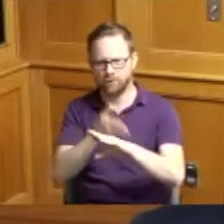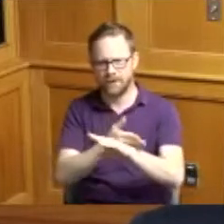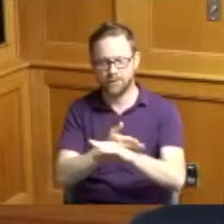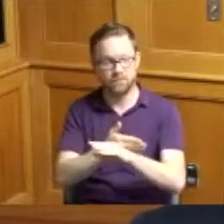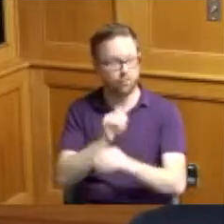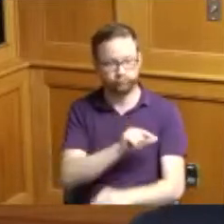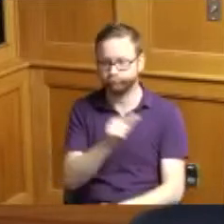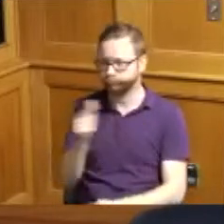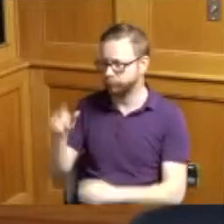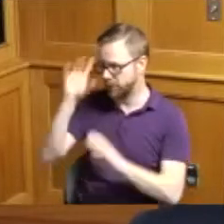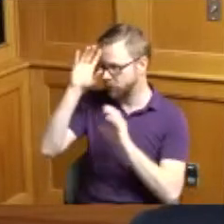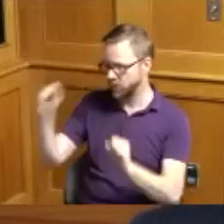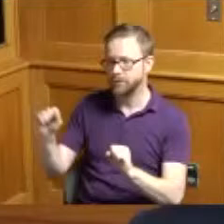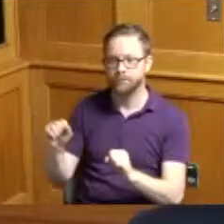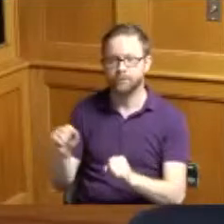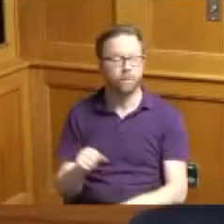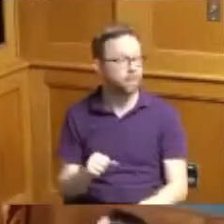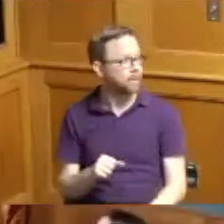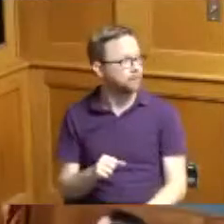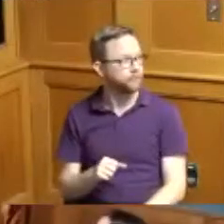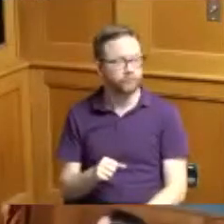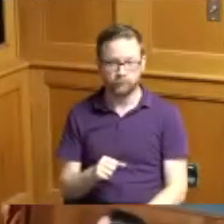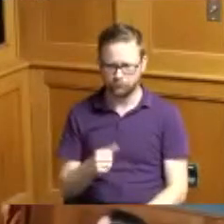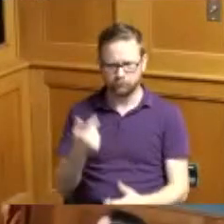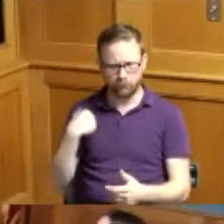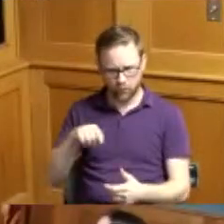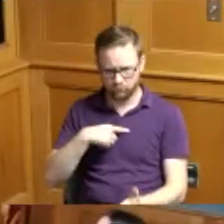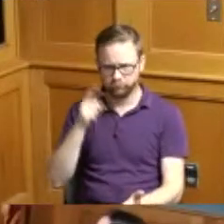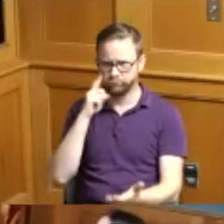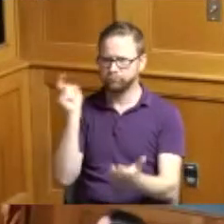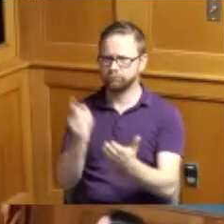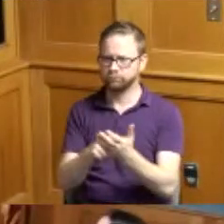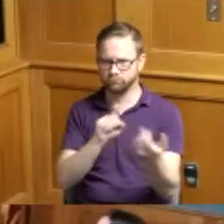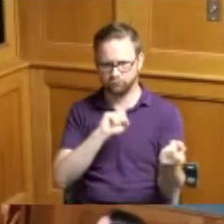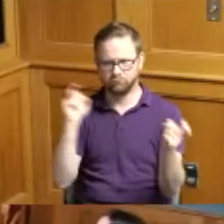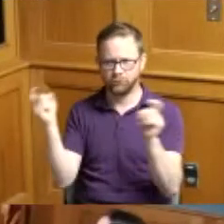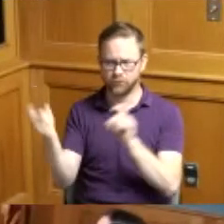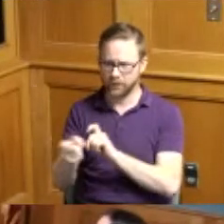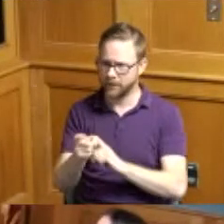comments yeah you're I'm definitely noticing the change should their work is just they're